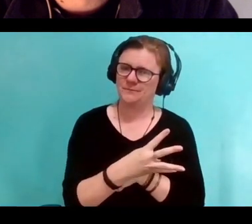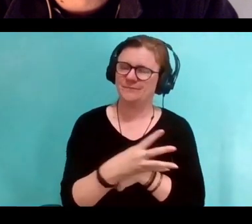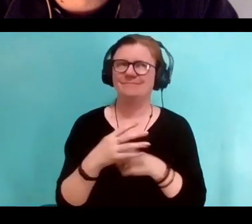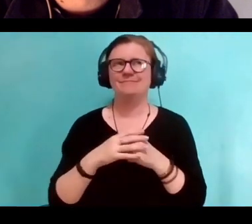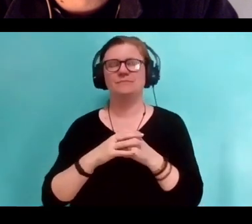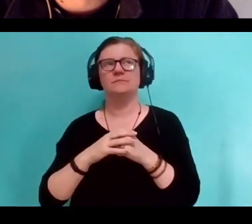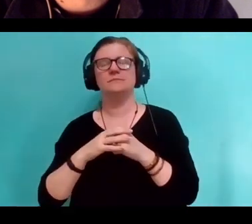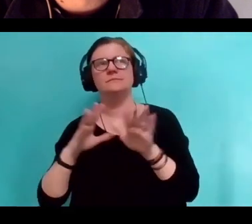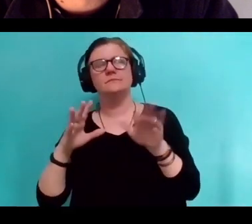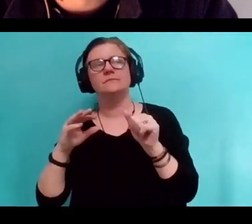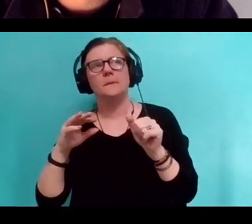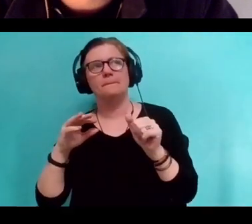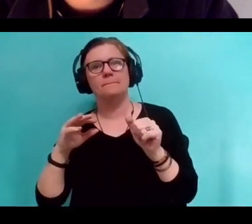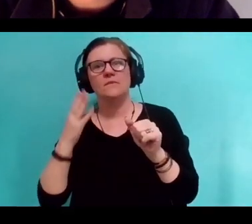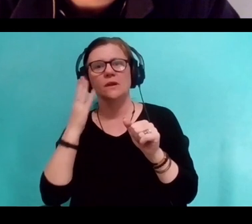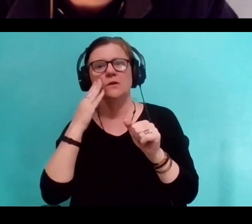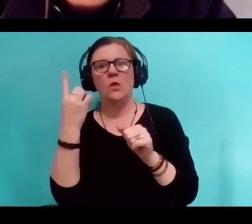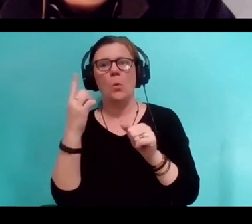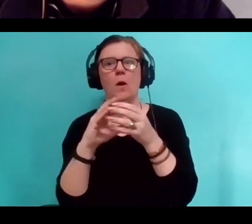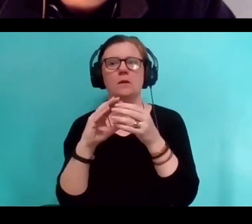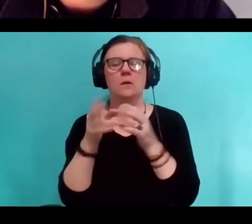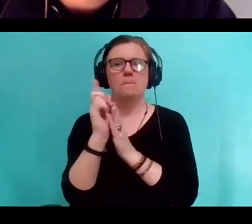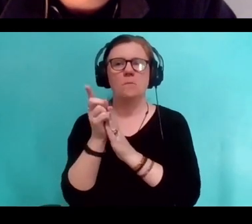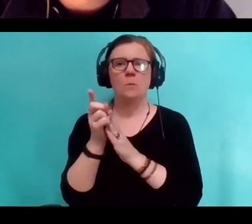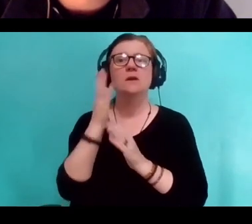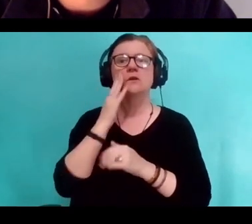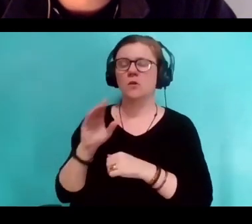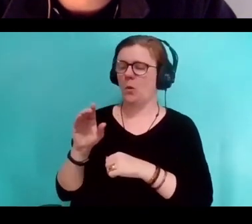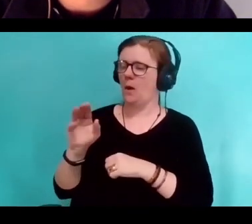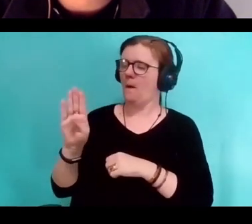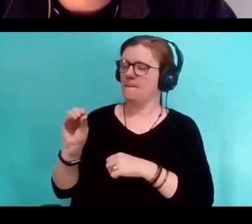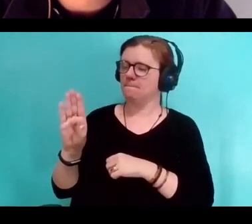that Dylan said, "well, I've done the words now I wanna do the music."